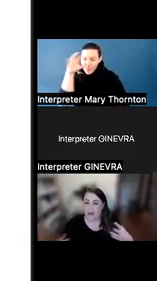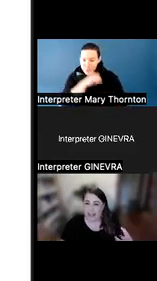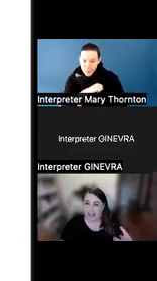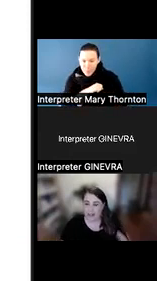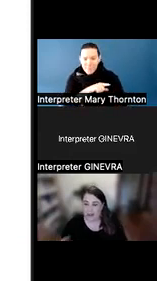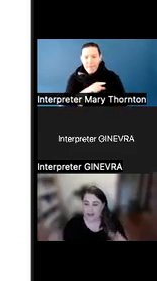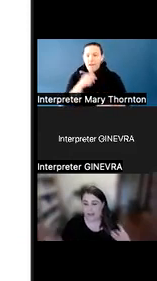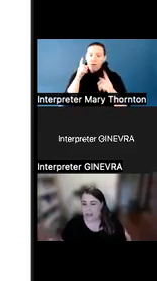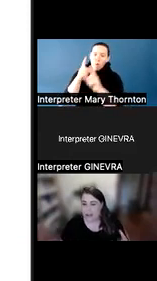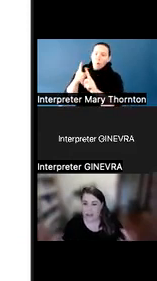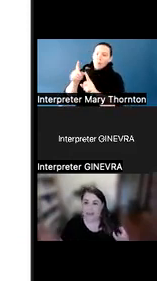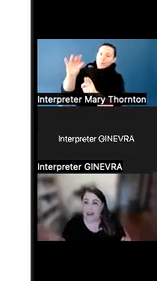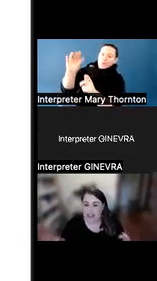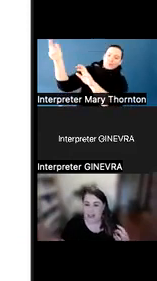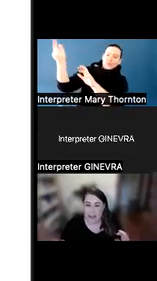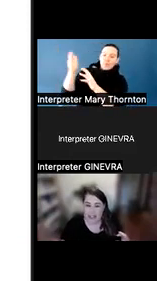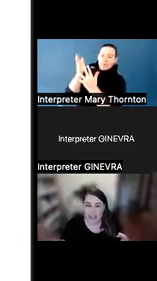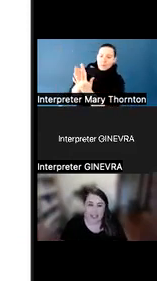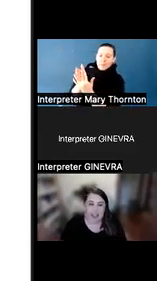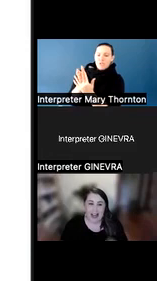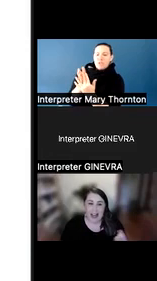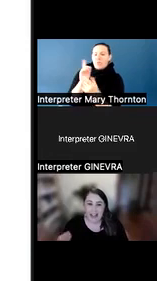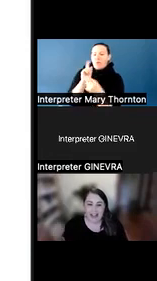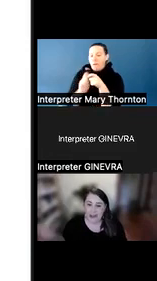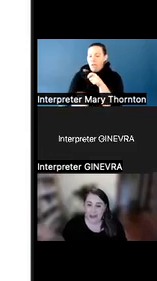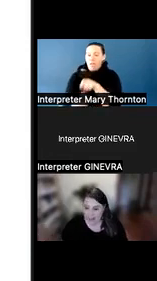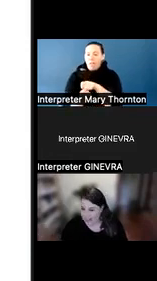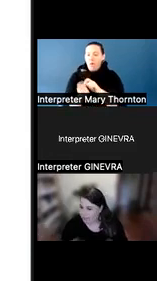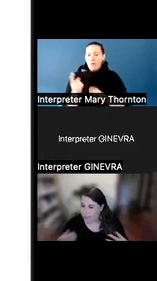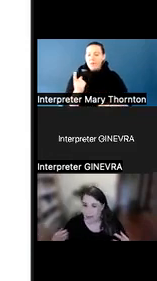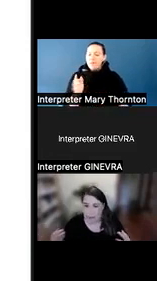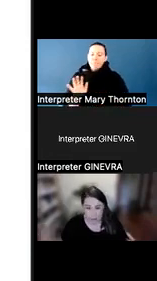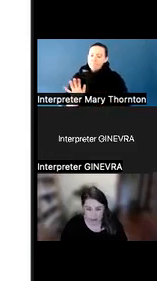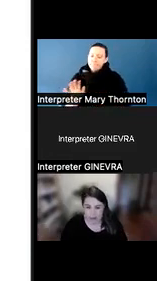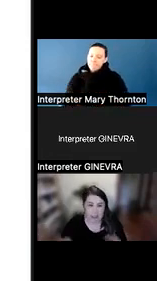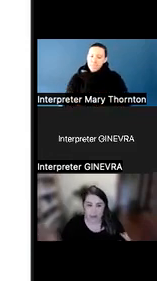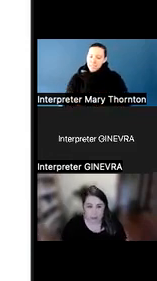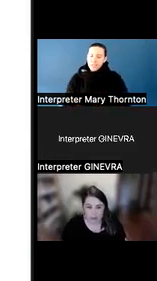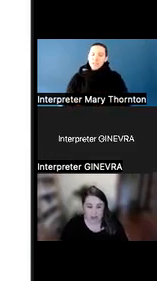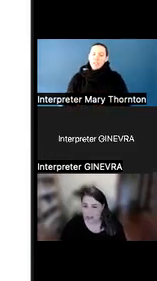this for some nefarious reason. And so with disruptive behaviors,